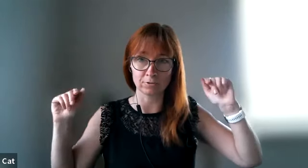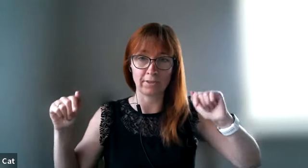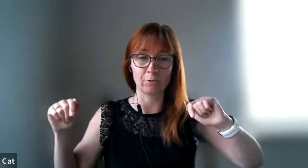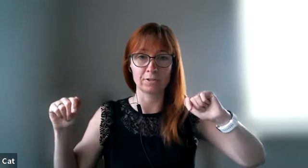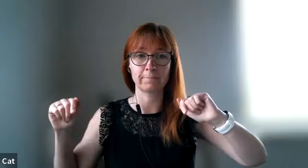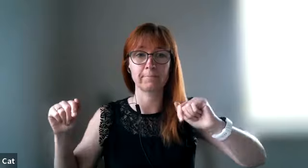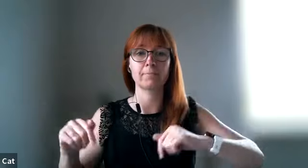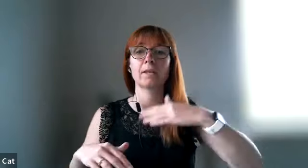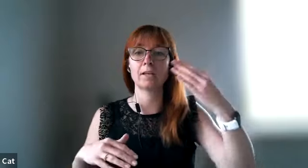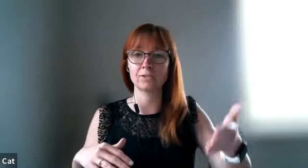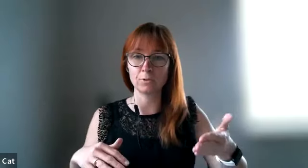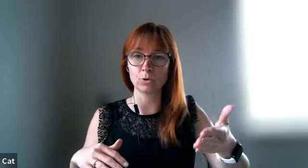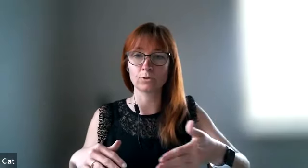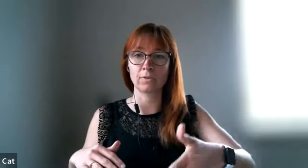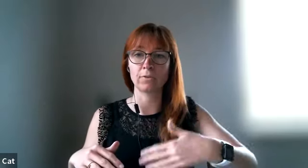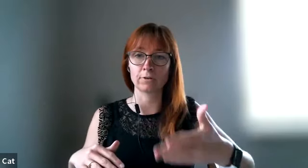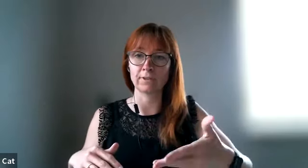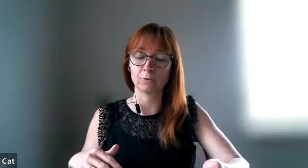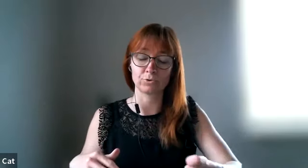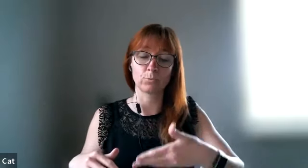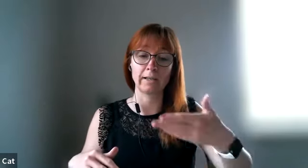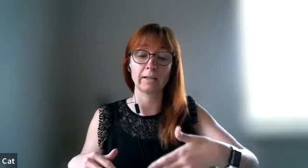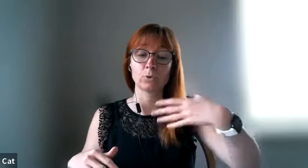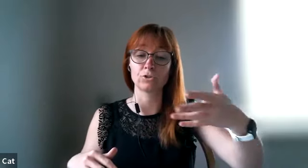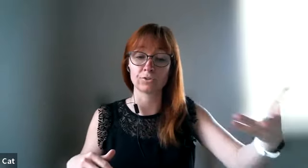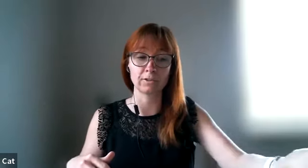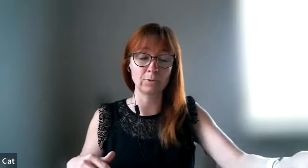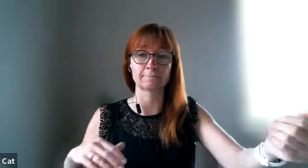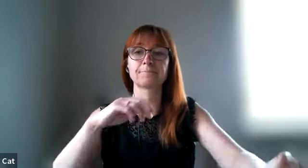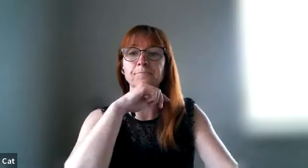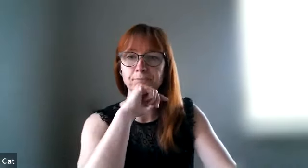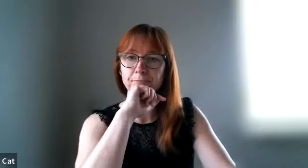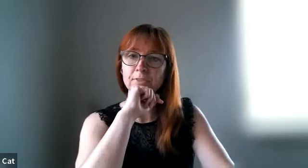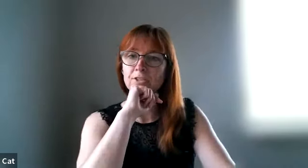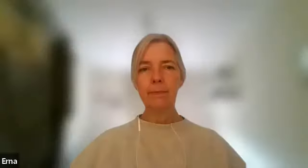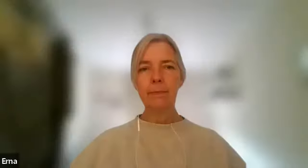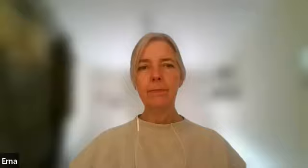therapist and she works with the love language length which is as well yeah there's a lot of